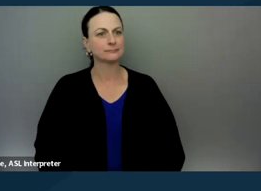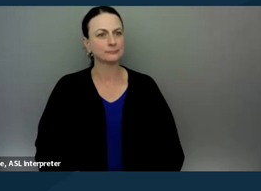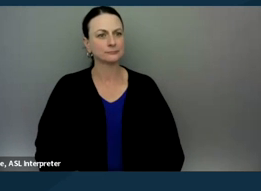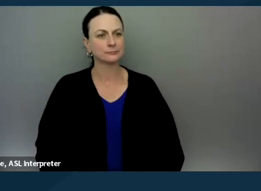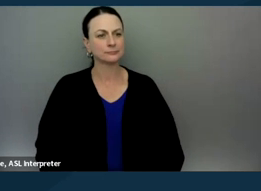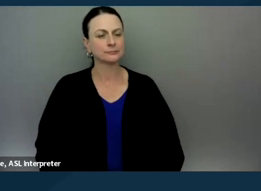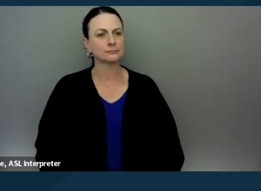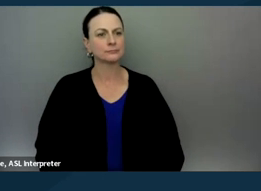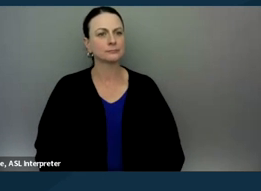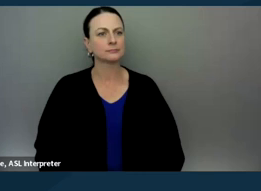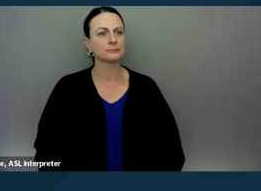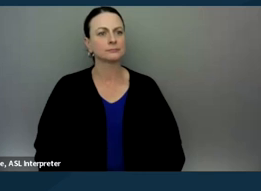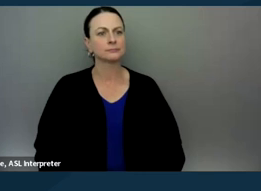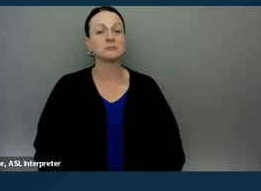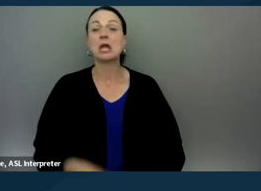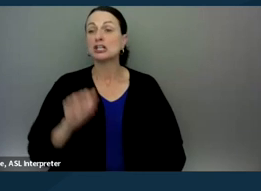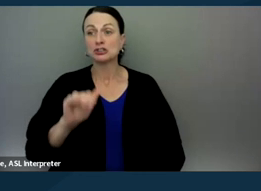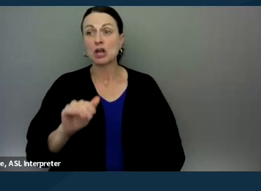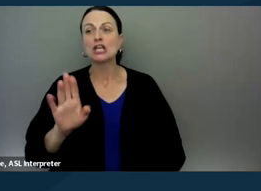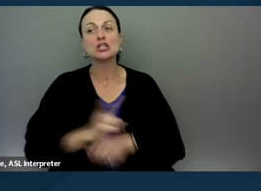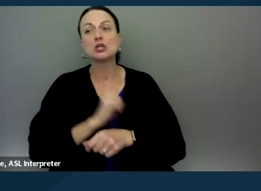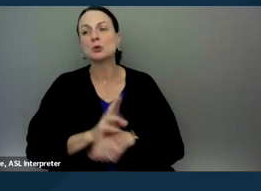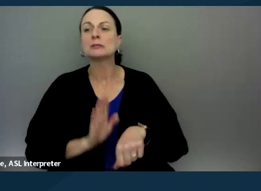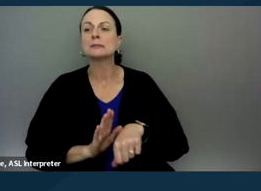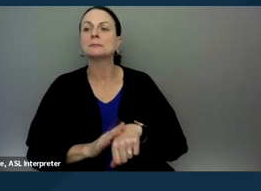So just a reminder, use disclaimers at all times.